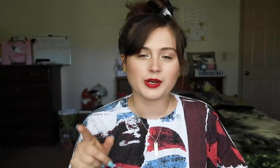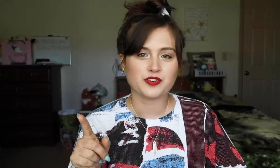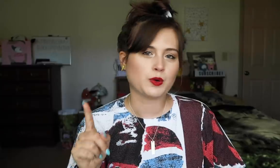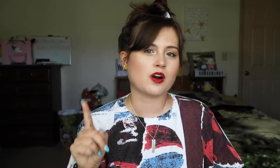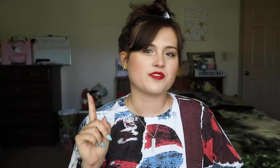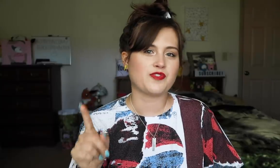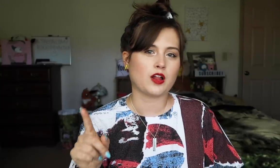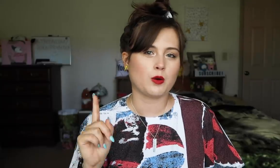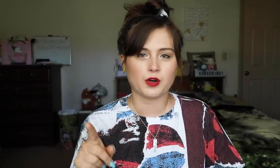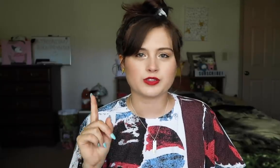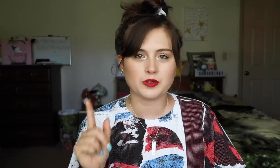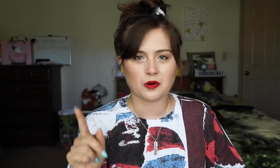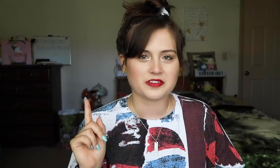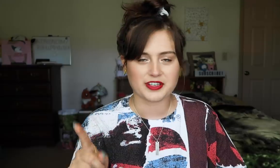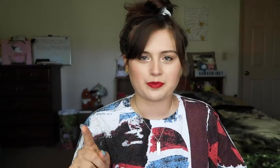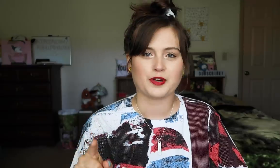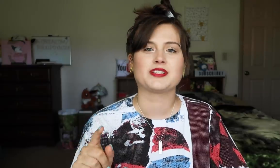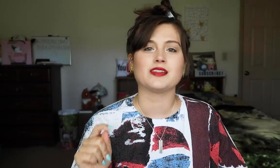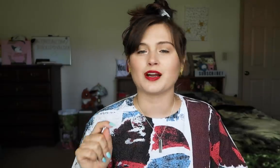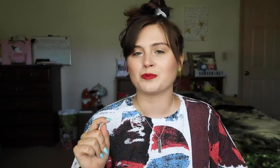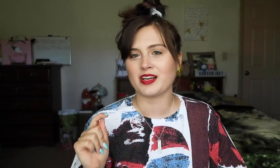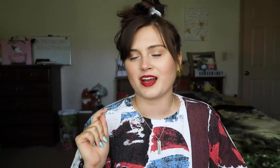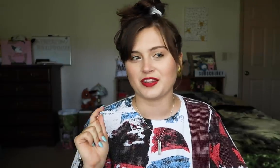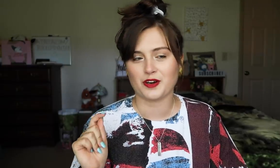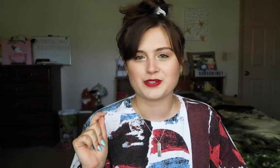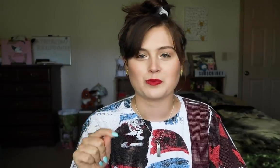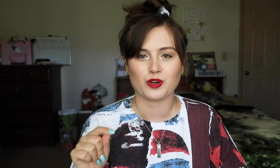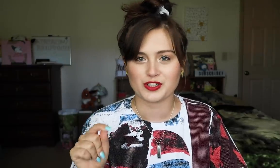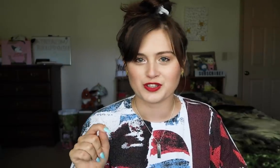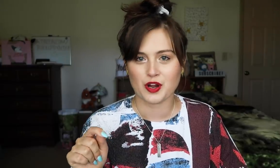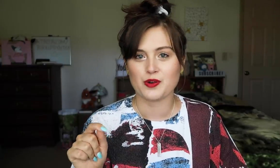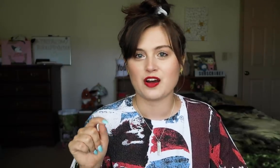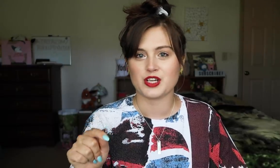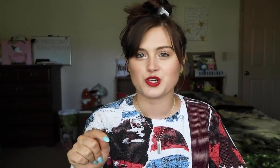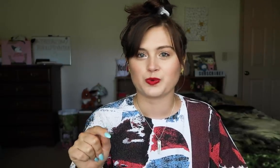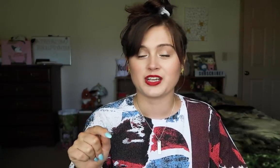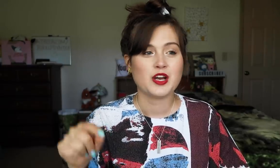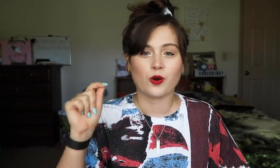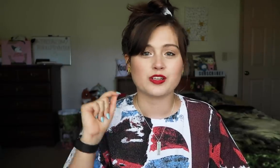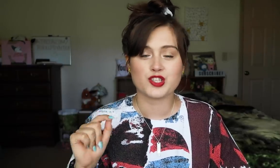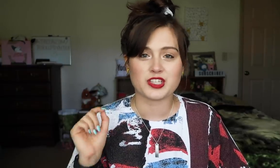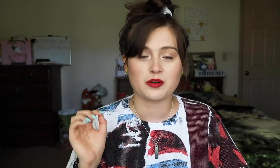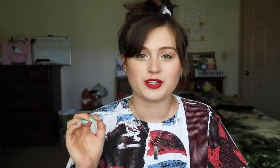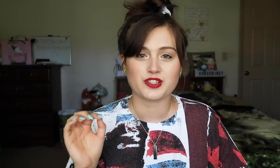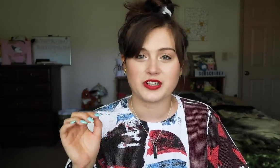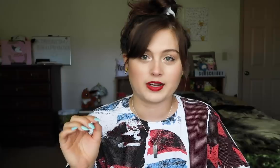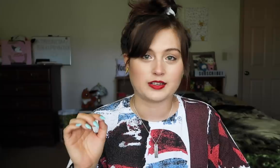Anyways, if you are a fellow mostly oral deaf person like me and there are some words that you know you have issues with or you just don't understand